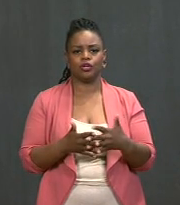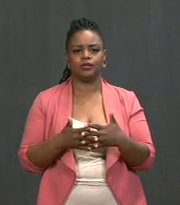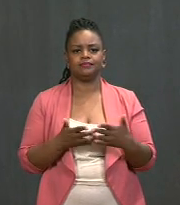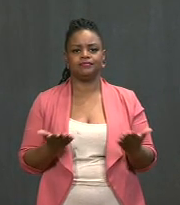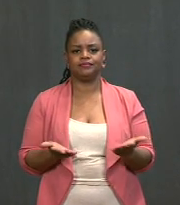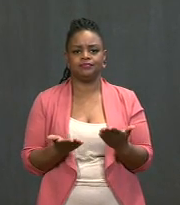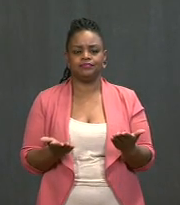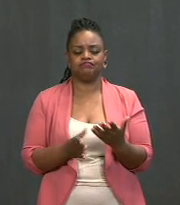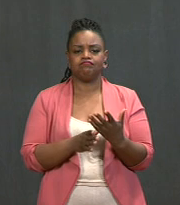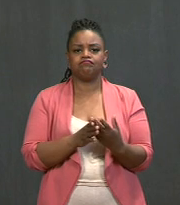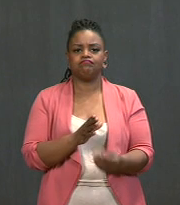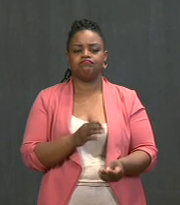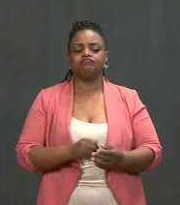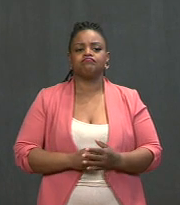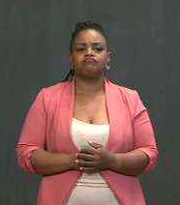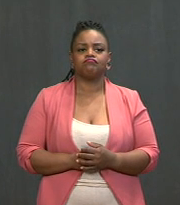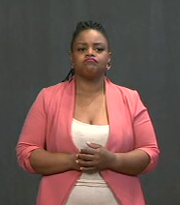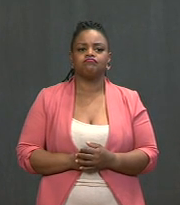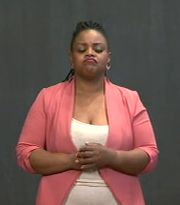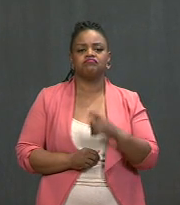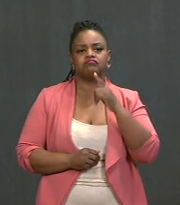That's lives that have been lost.